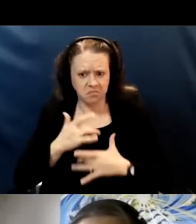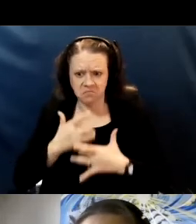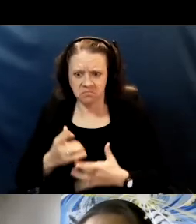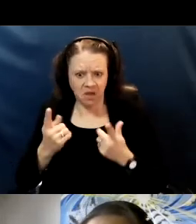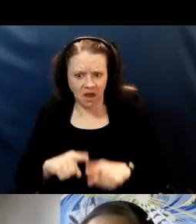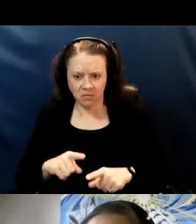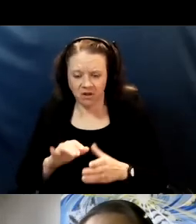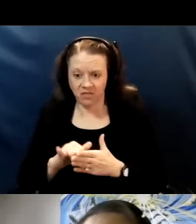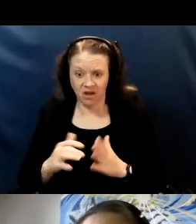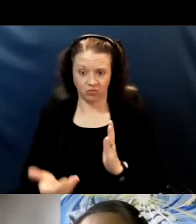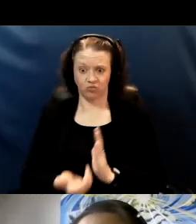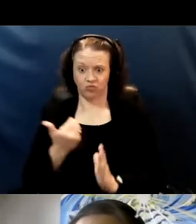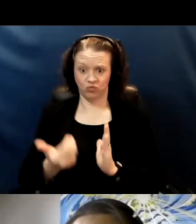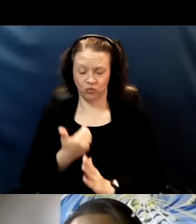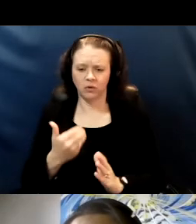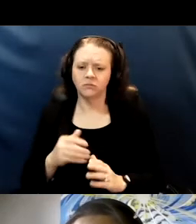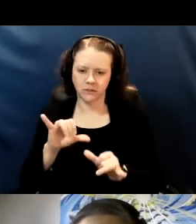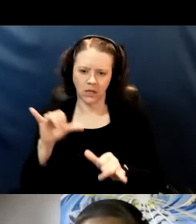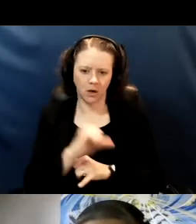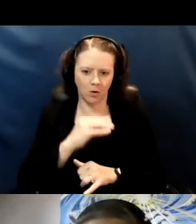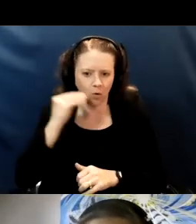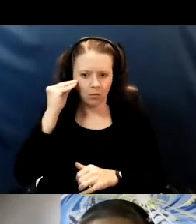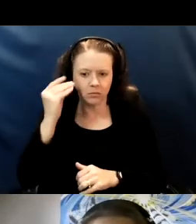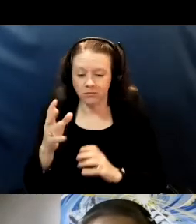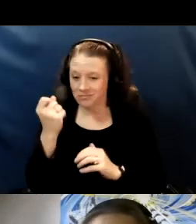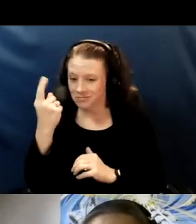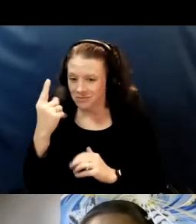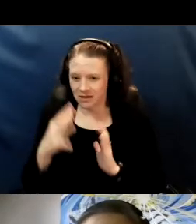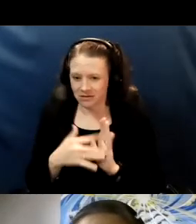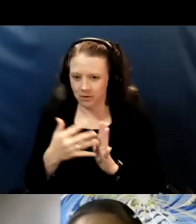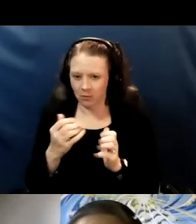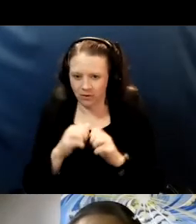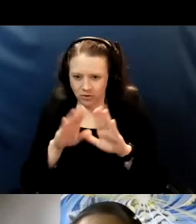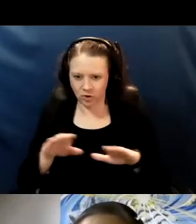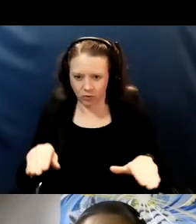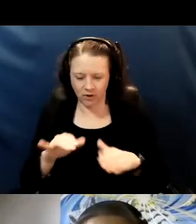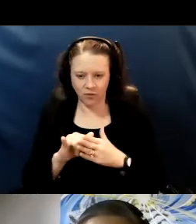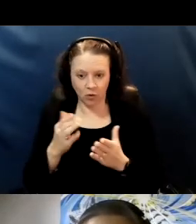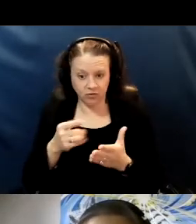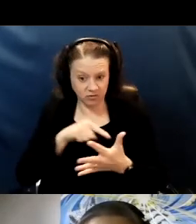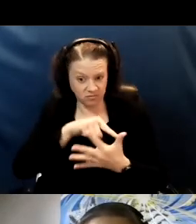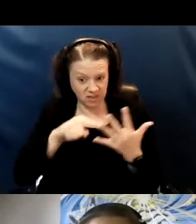the symptoms can be more vague than in adults. So if there's any new symptom